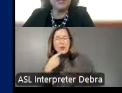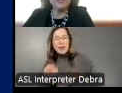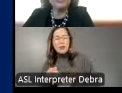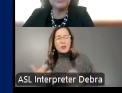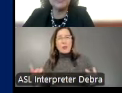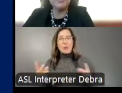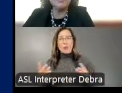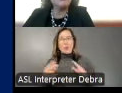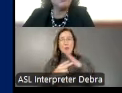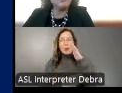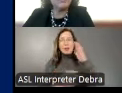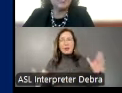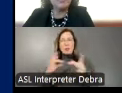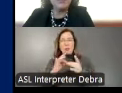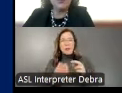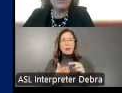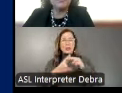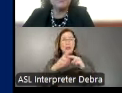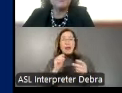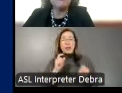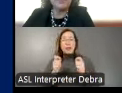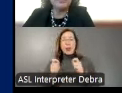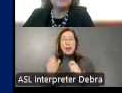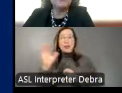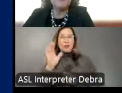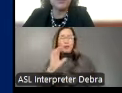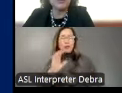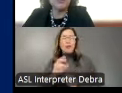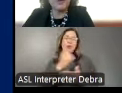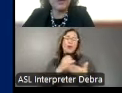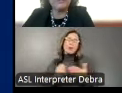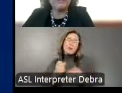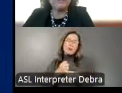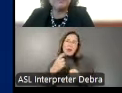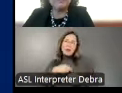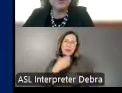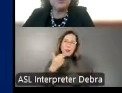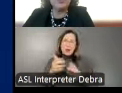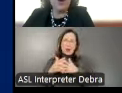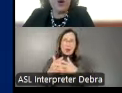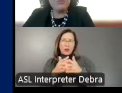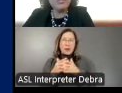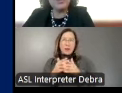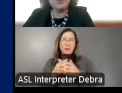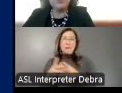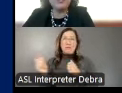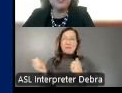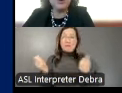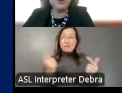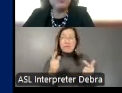seekers, he's also said that artists have made us a better America. We all must steward this work